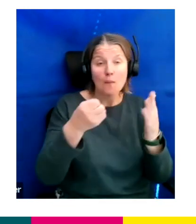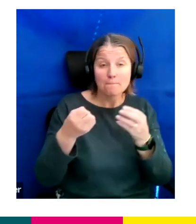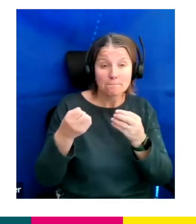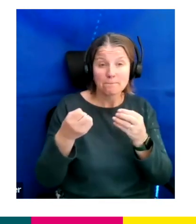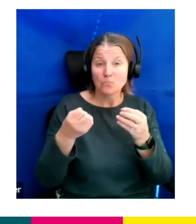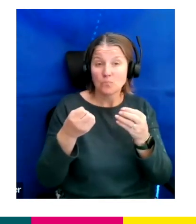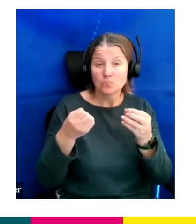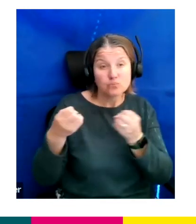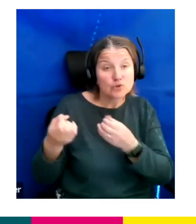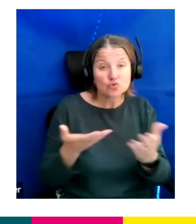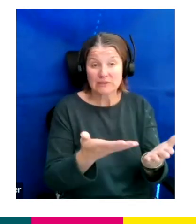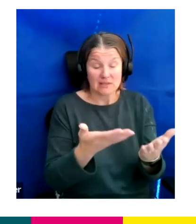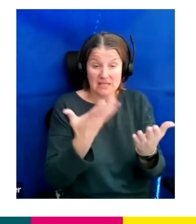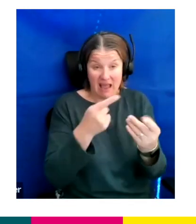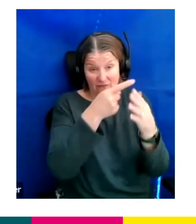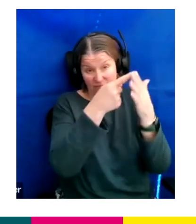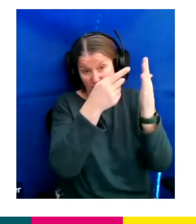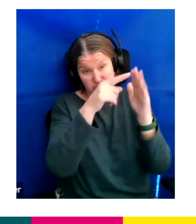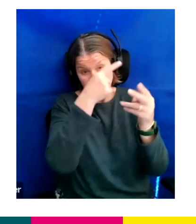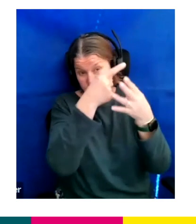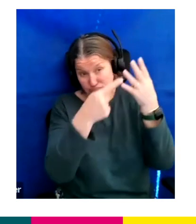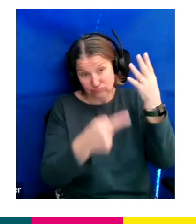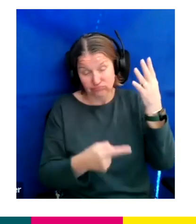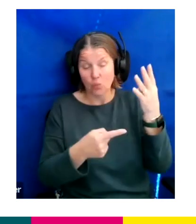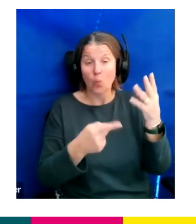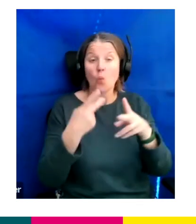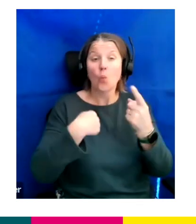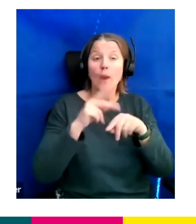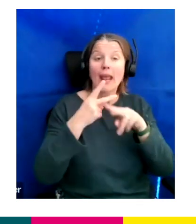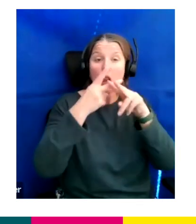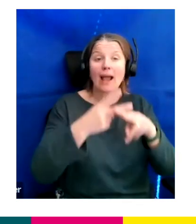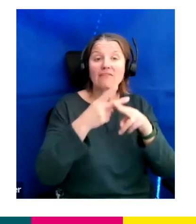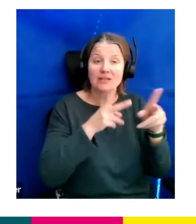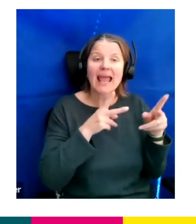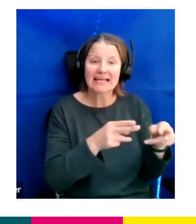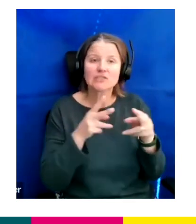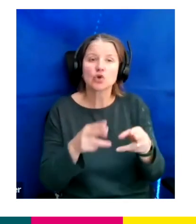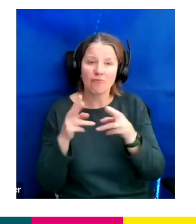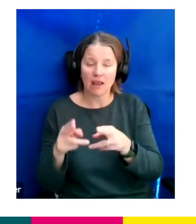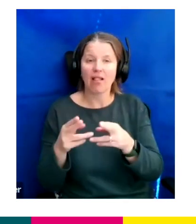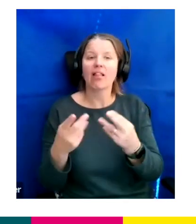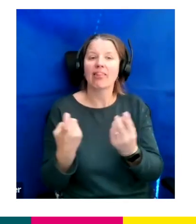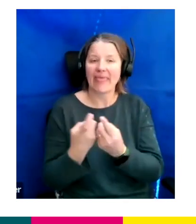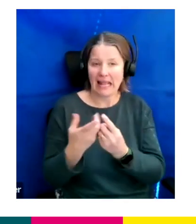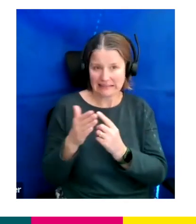So we in the talent team here look after the editorial side of things and it's done on